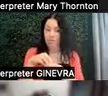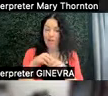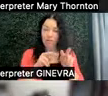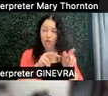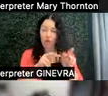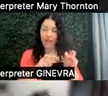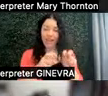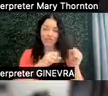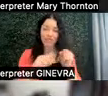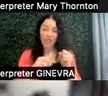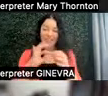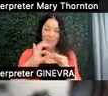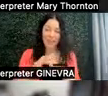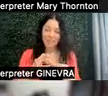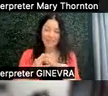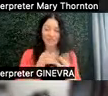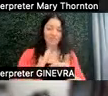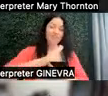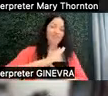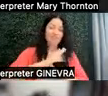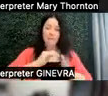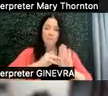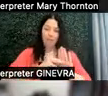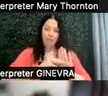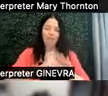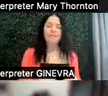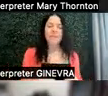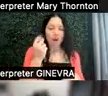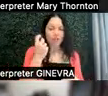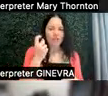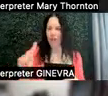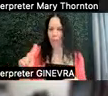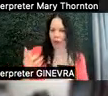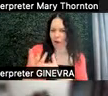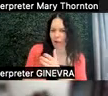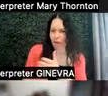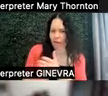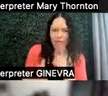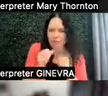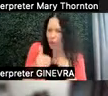is occasionally understanding where we also don't have strengths. So we have an awareness of that.